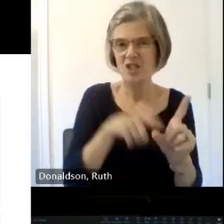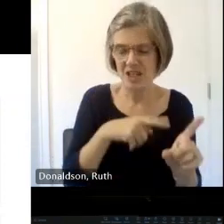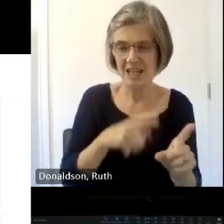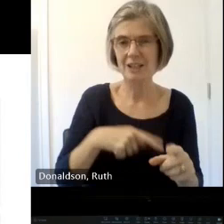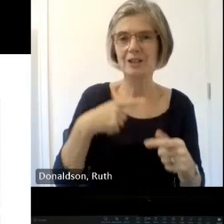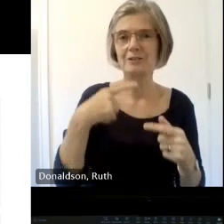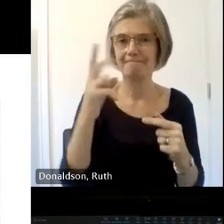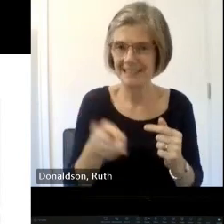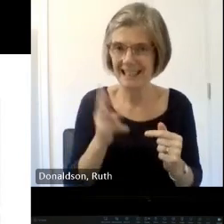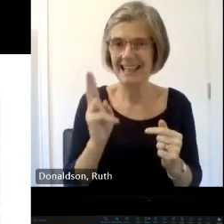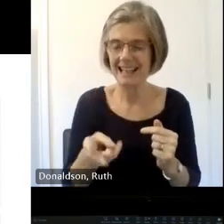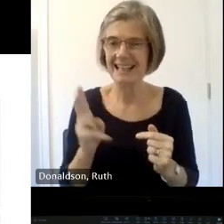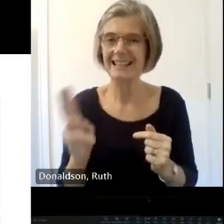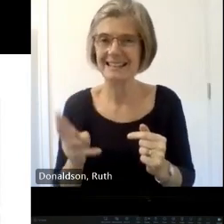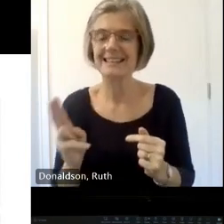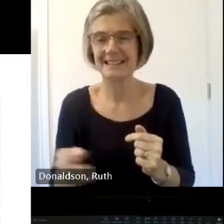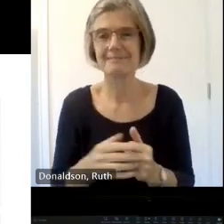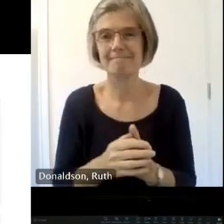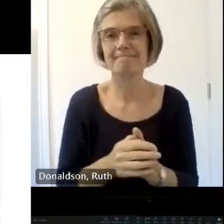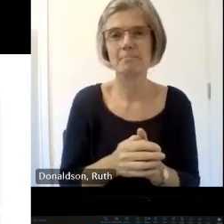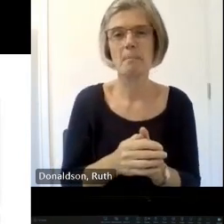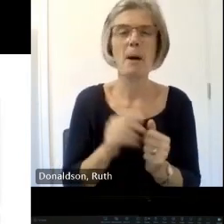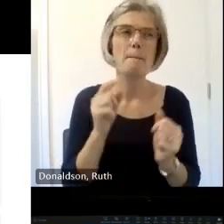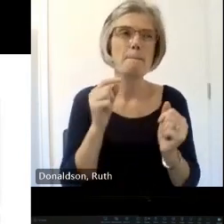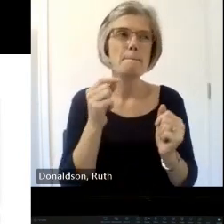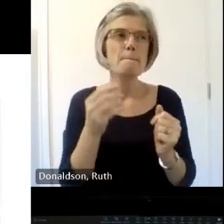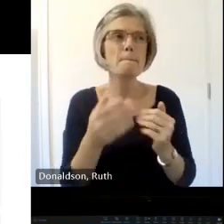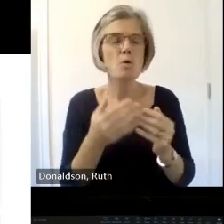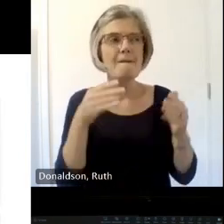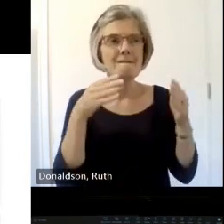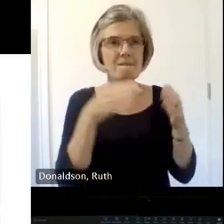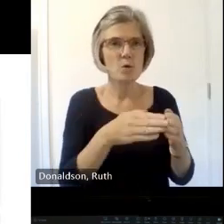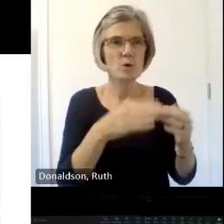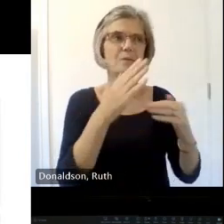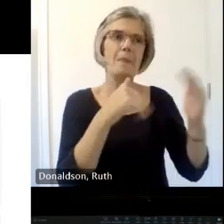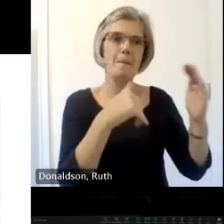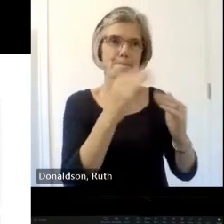content you know and that's important gutters ceilings and so on but but the items not so